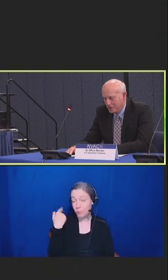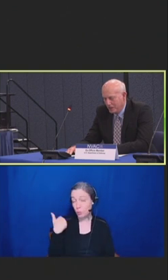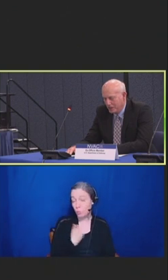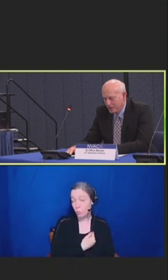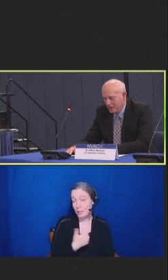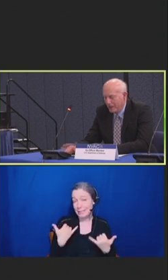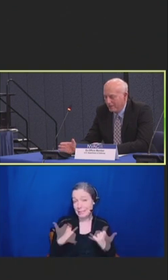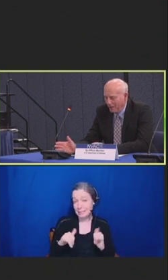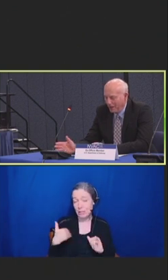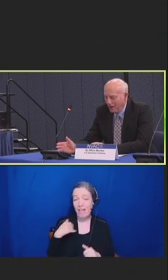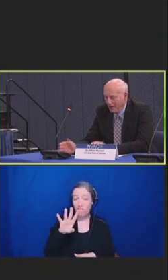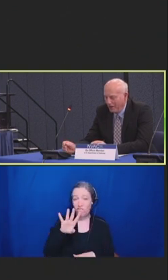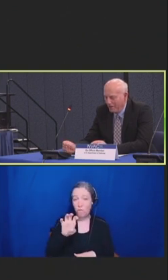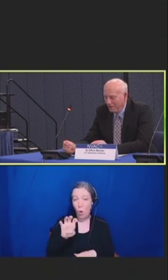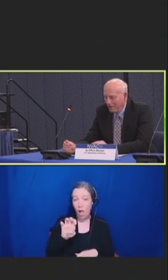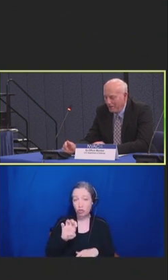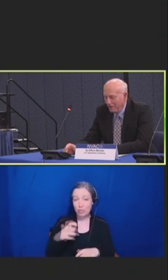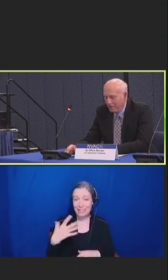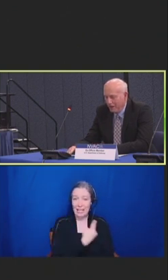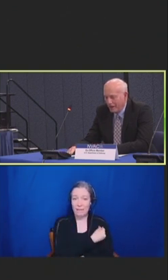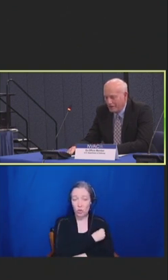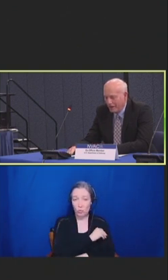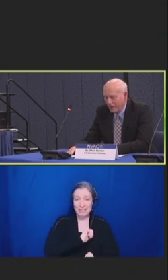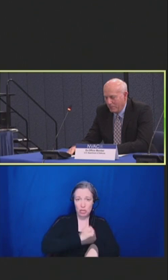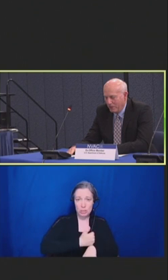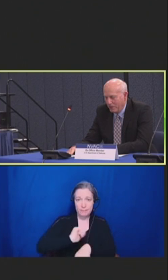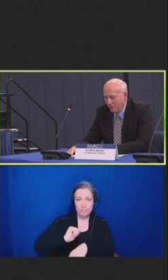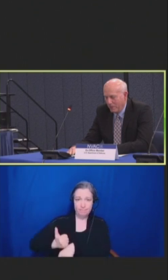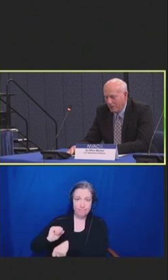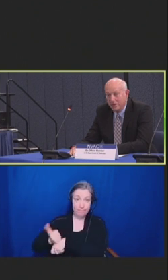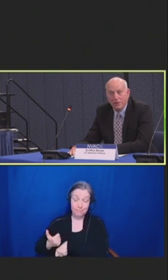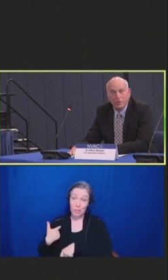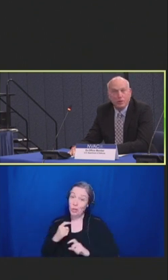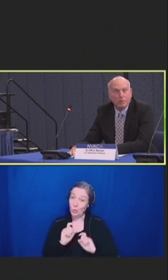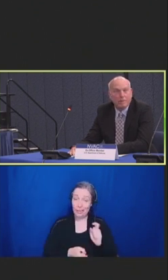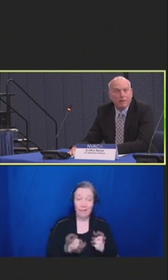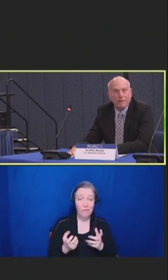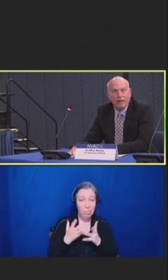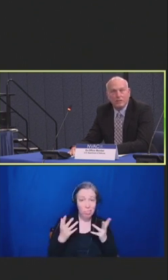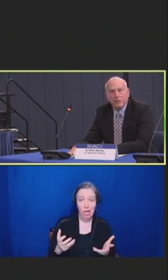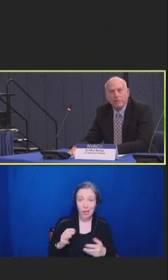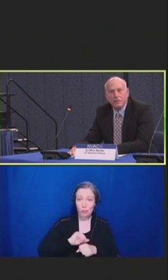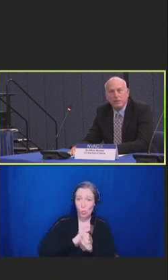We gave a lot of COVID vaccine, and we look forward to continuing to provide that service